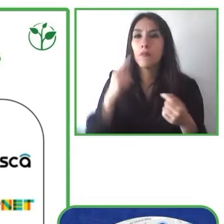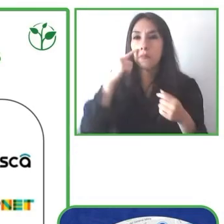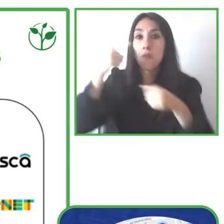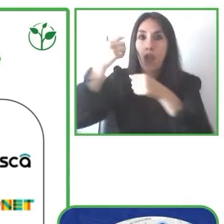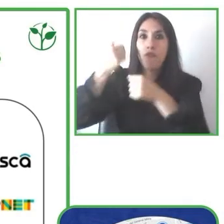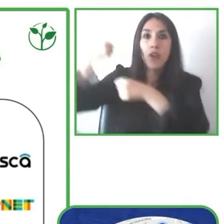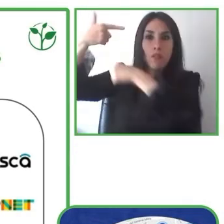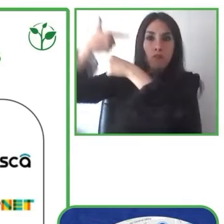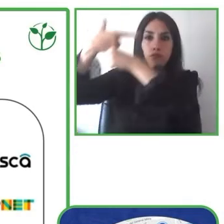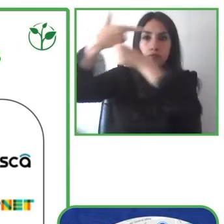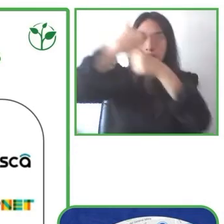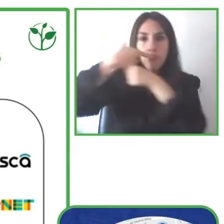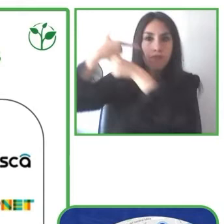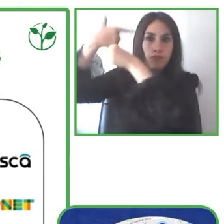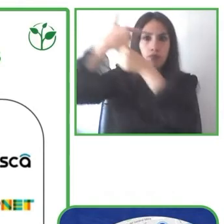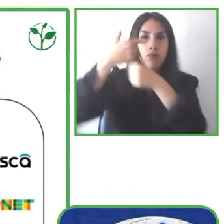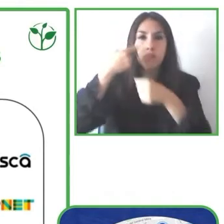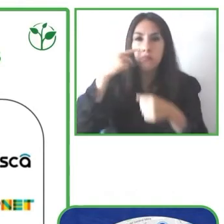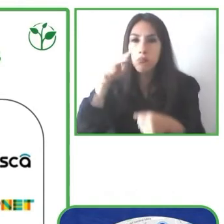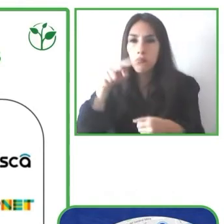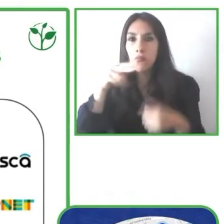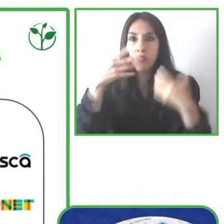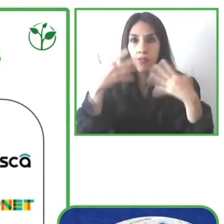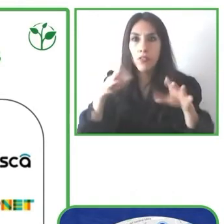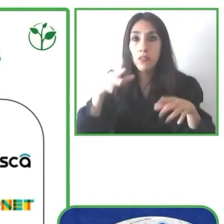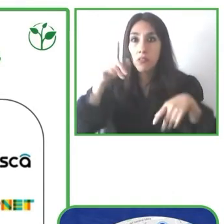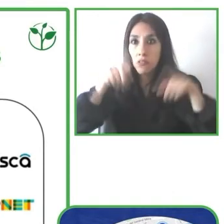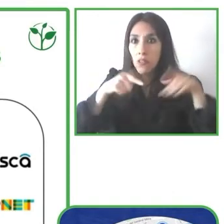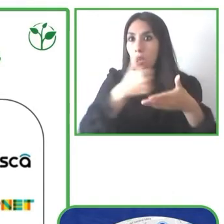and we've also had the backing of the Fundación ONCE